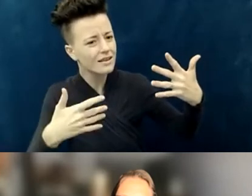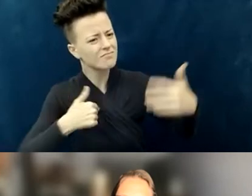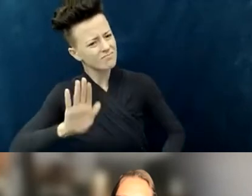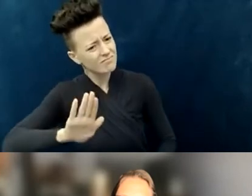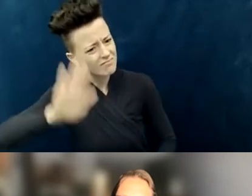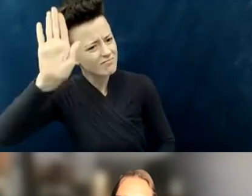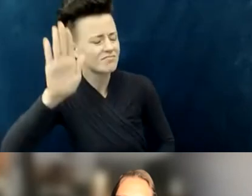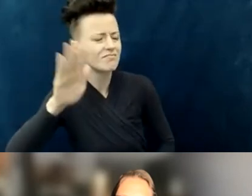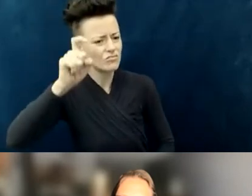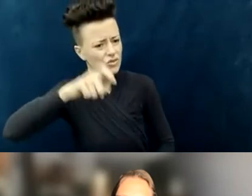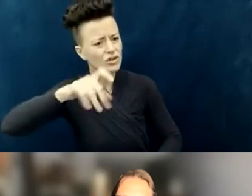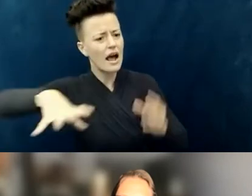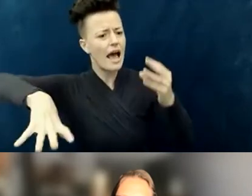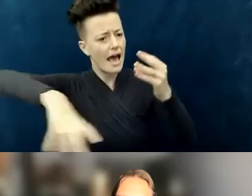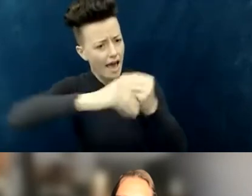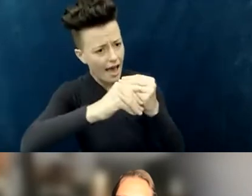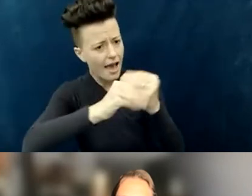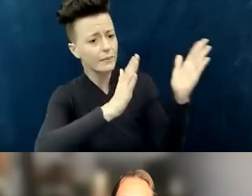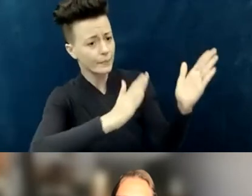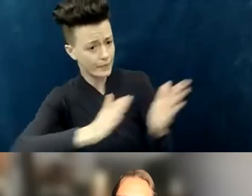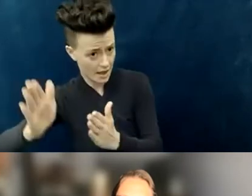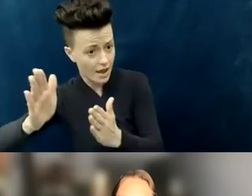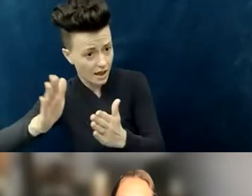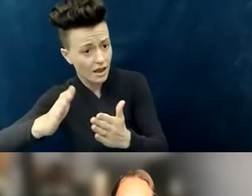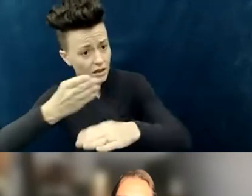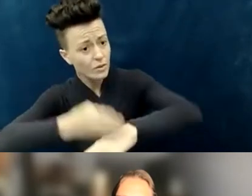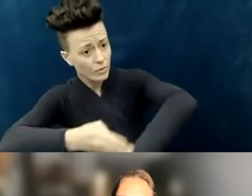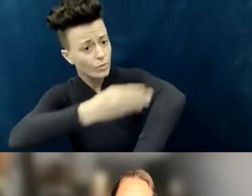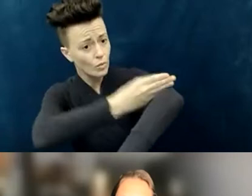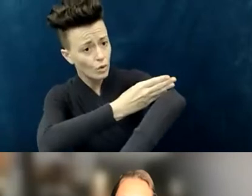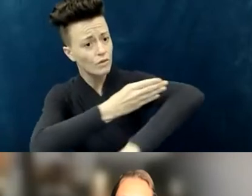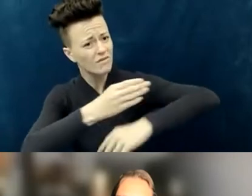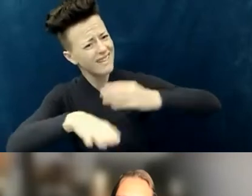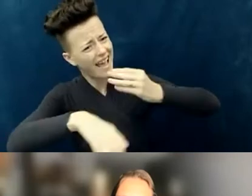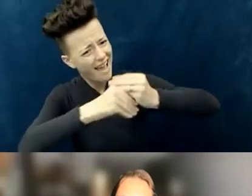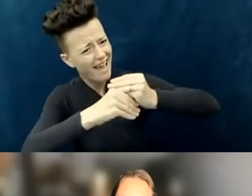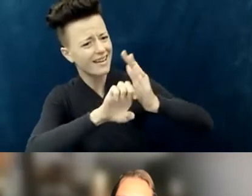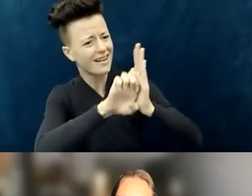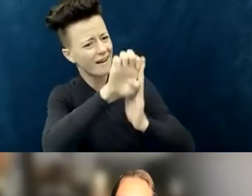"for the improvements in our building "would be the addition of the elevator."